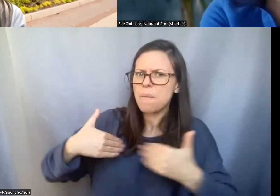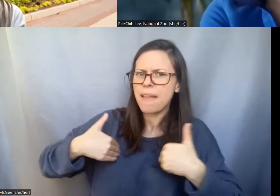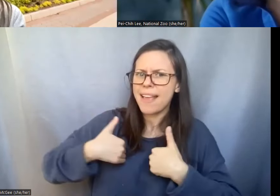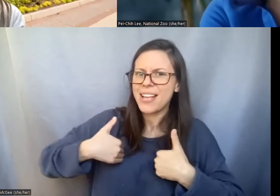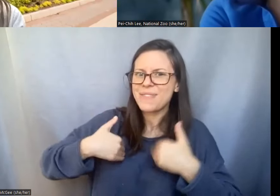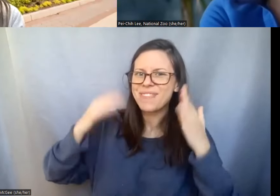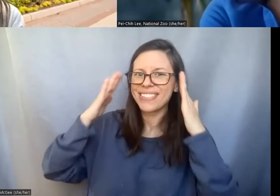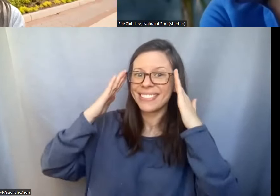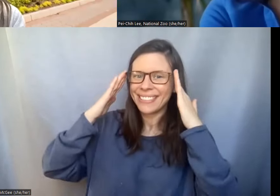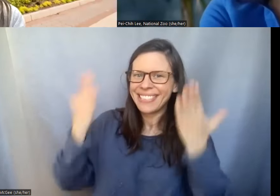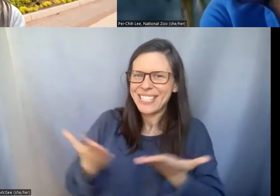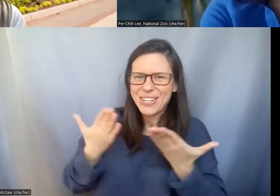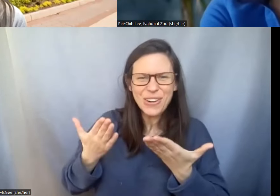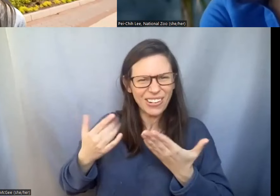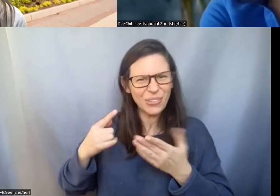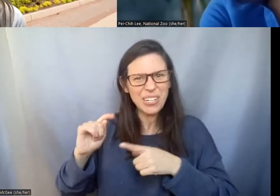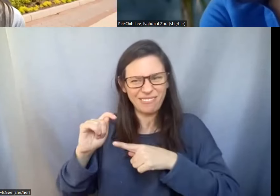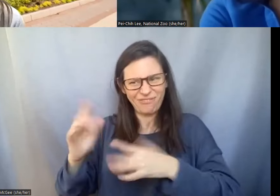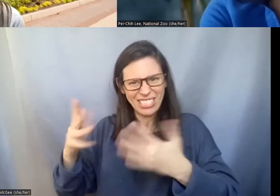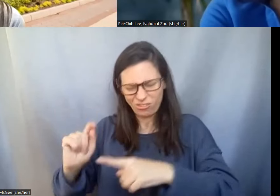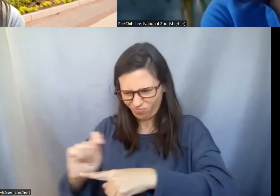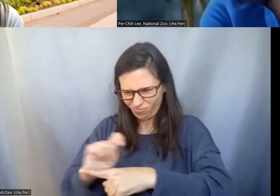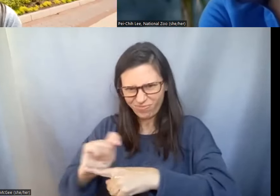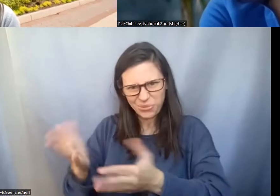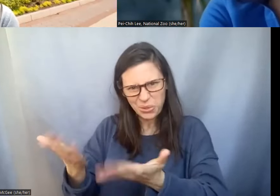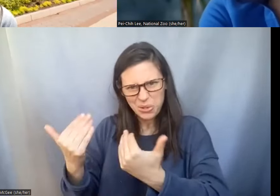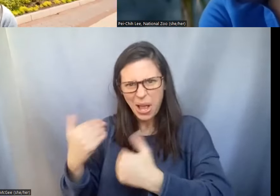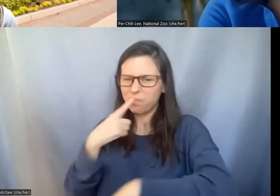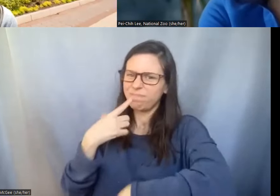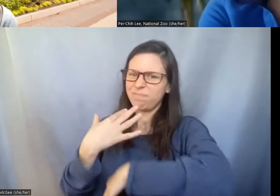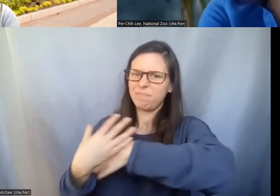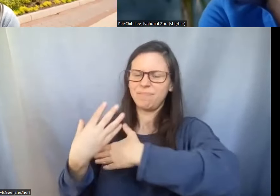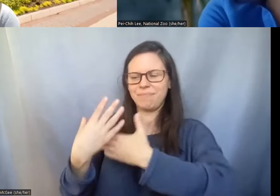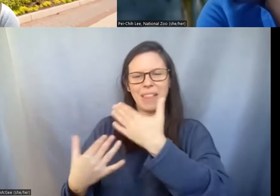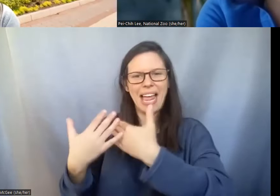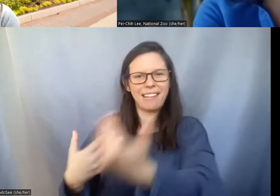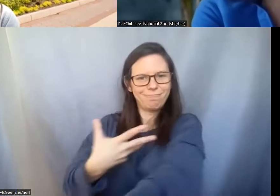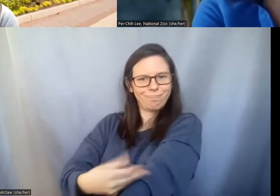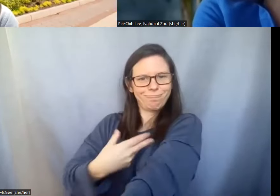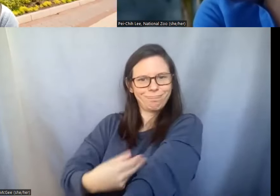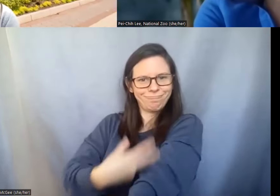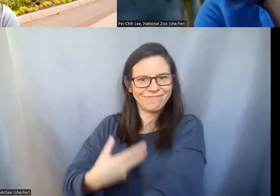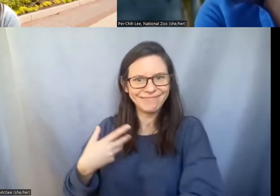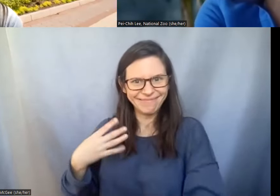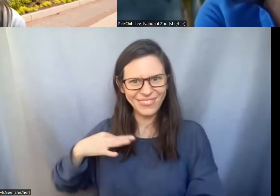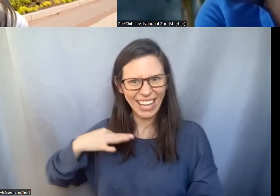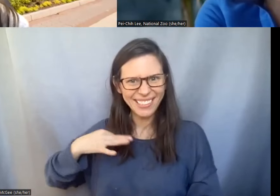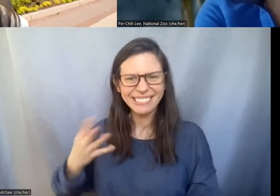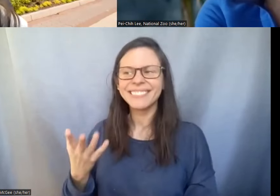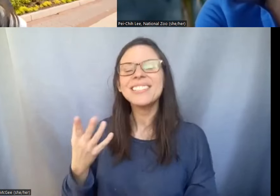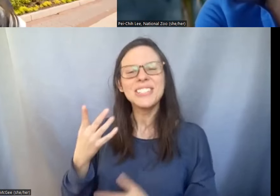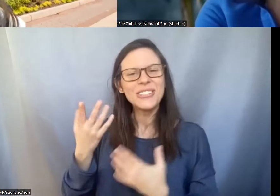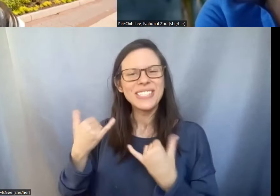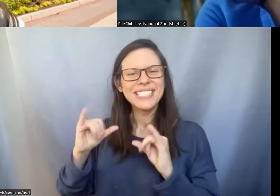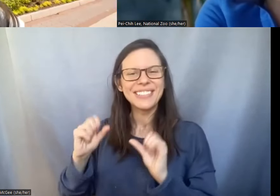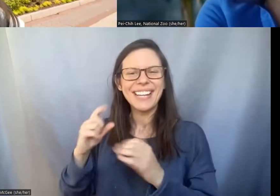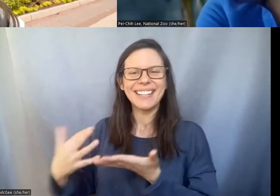give voluntary blood. So we can still collect some samples from animals that are here that's great.